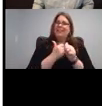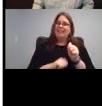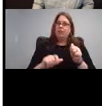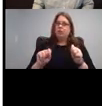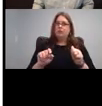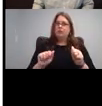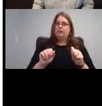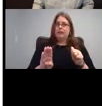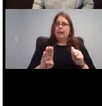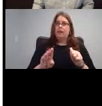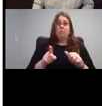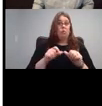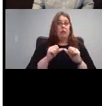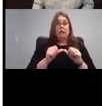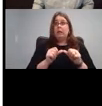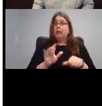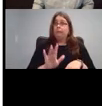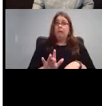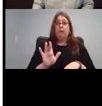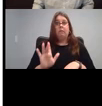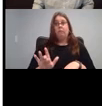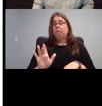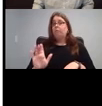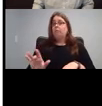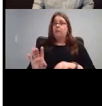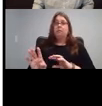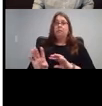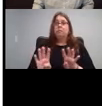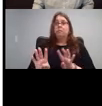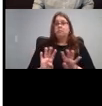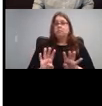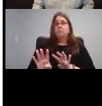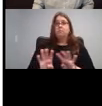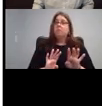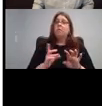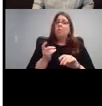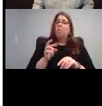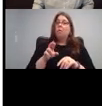keep on clicking and go through them or you can hit the little arrow to go left or right.